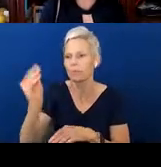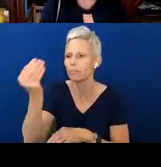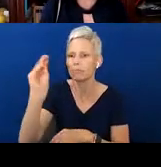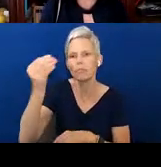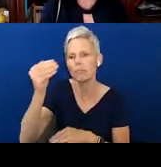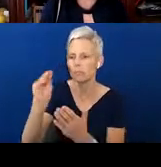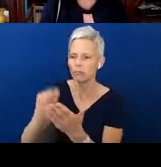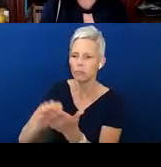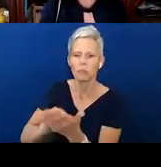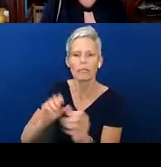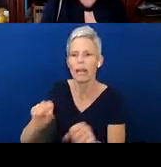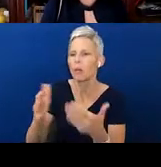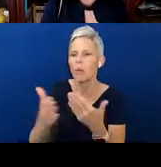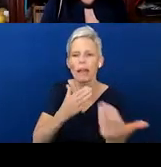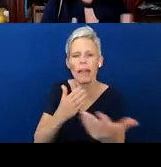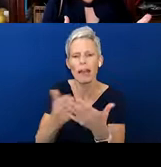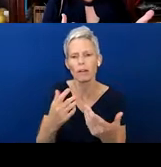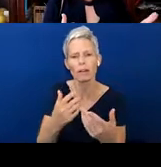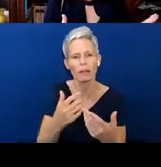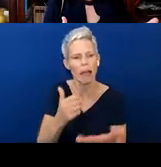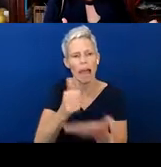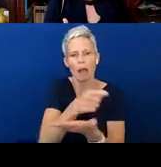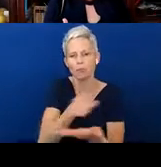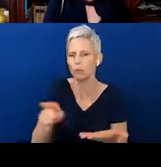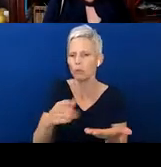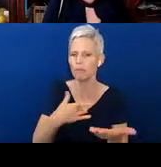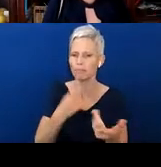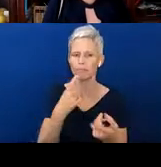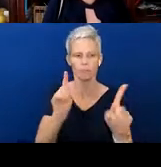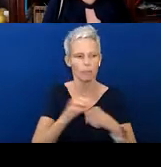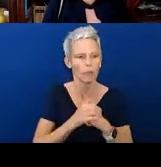to kind of think about is, here's a listing of different times, different opportunities.